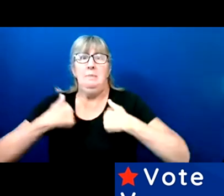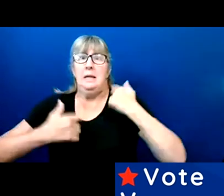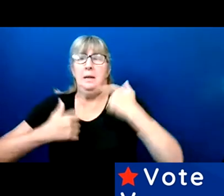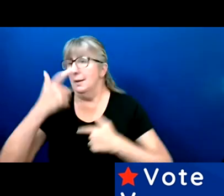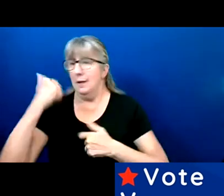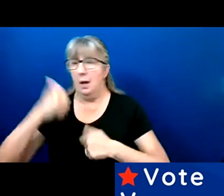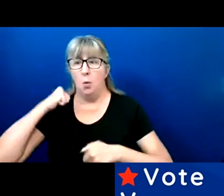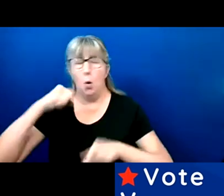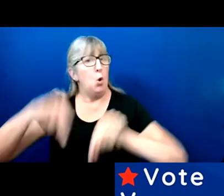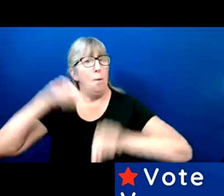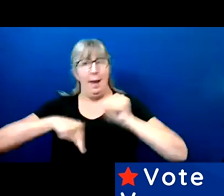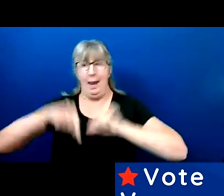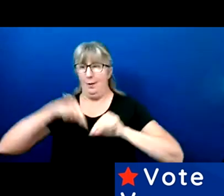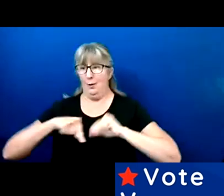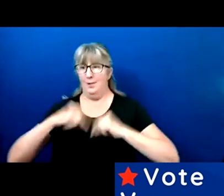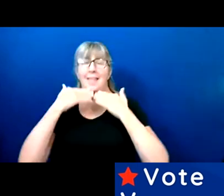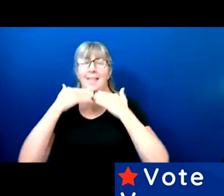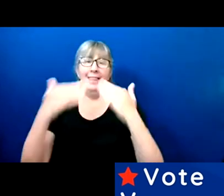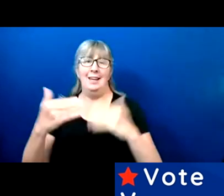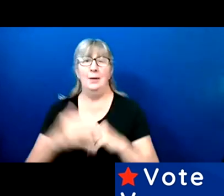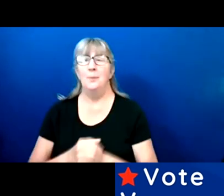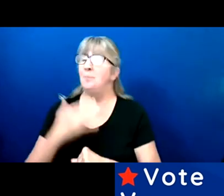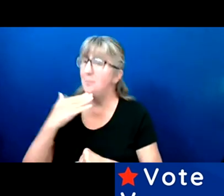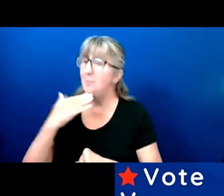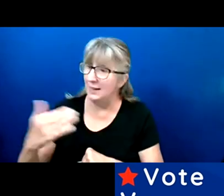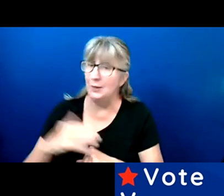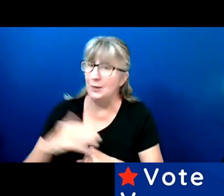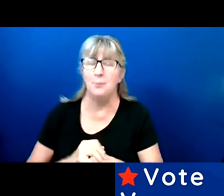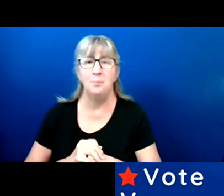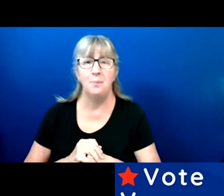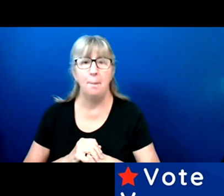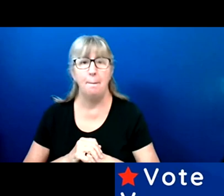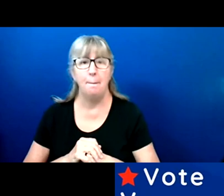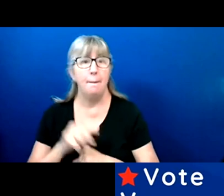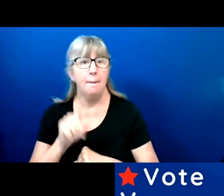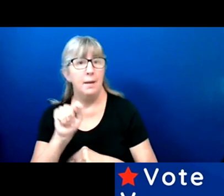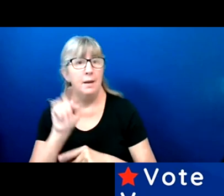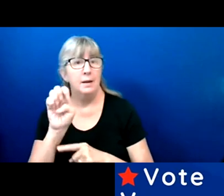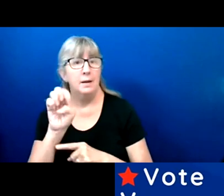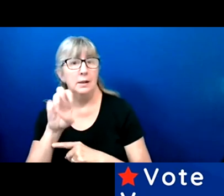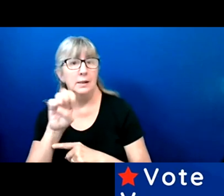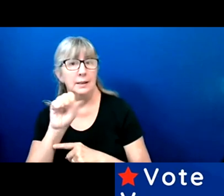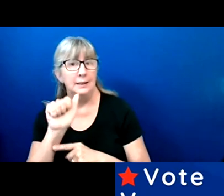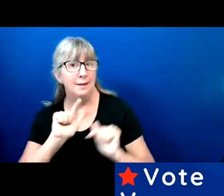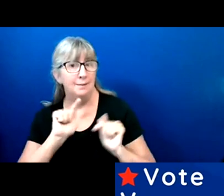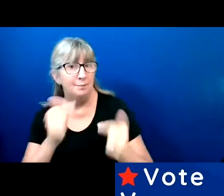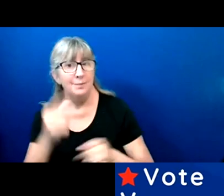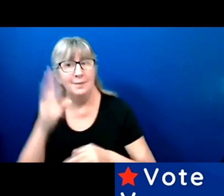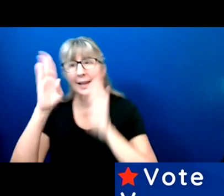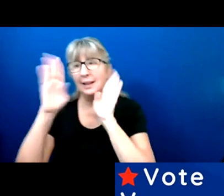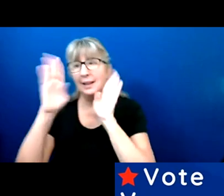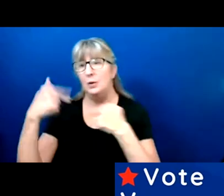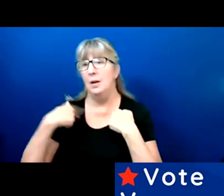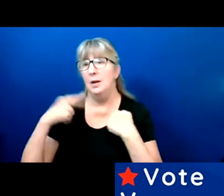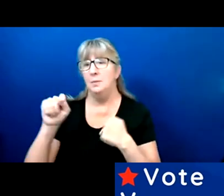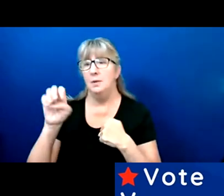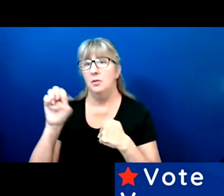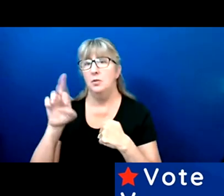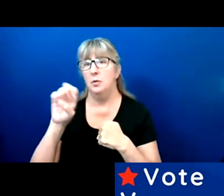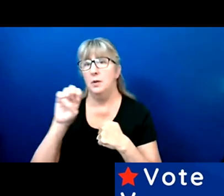Thank you. And Teresa. Hello, my name is Teresa Moore from Phoenix Arizona.